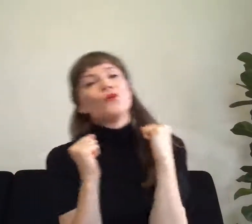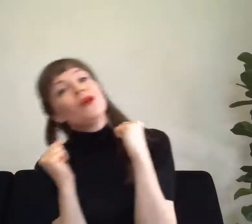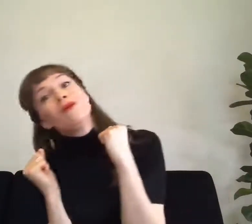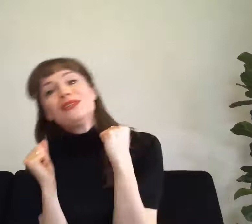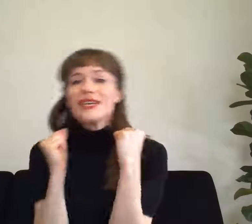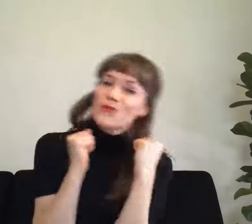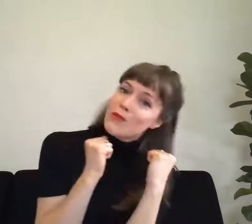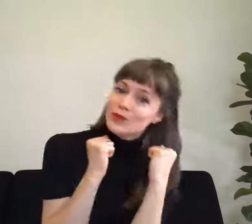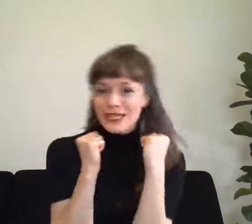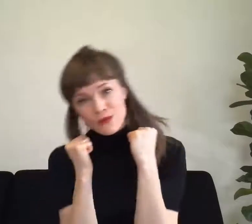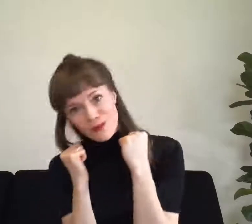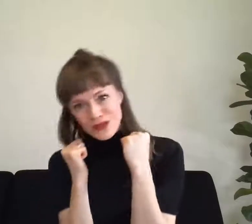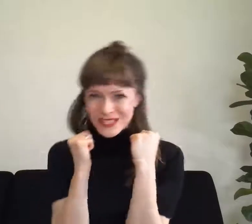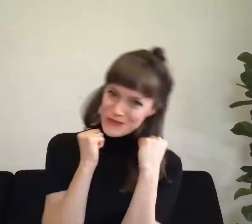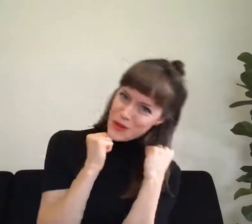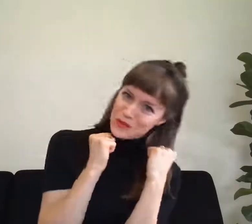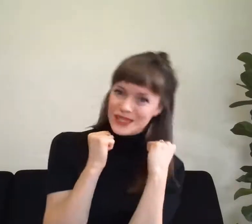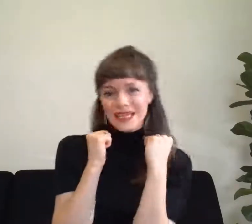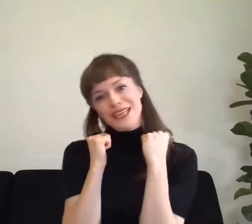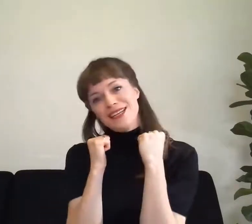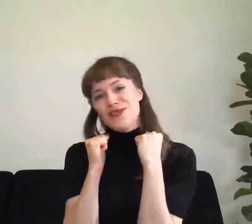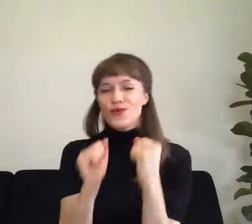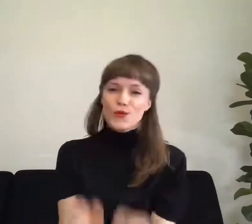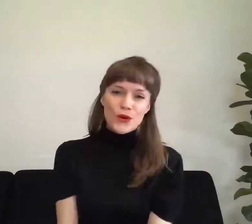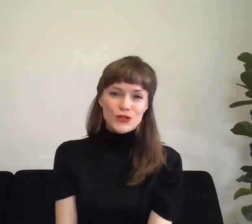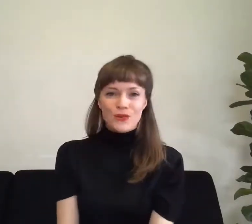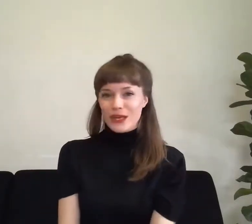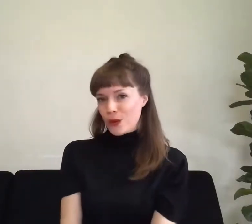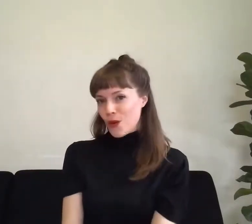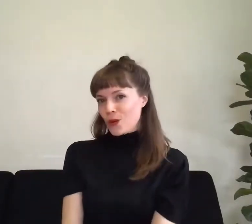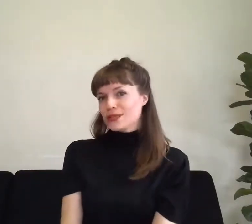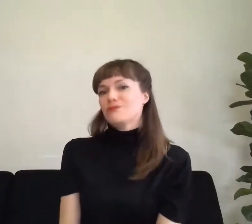Wibbldey, wobbledy ,Wibbldey, wobbledy into the water we go. Splash!